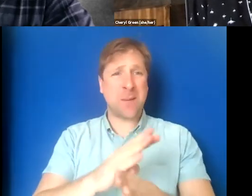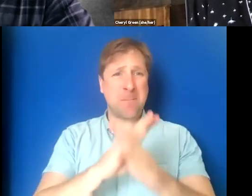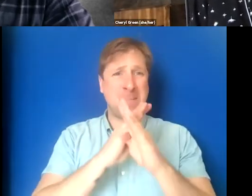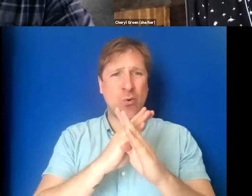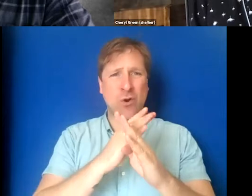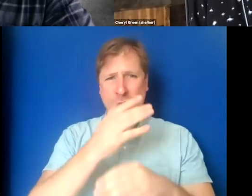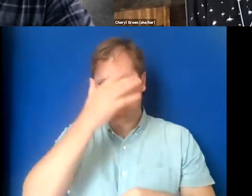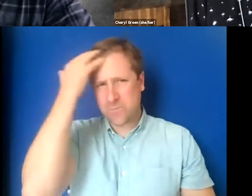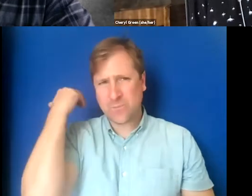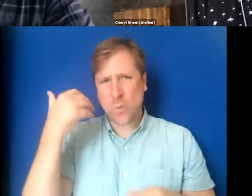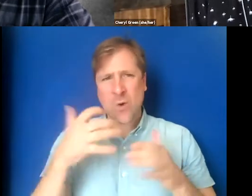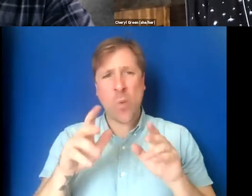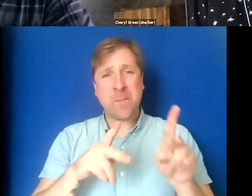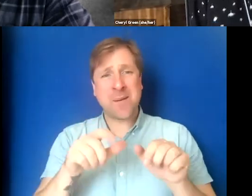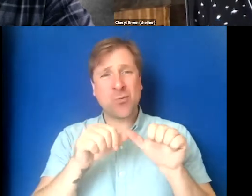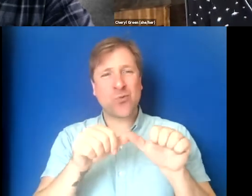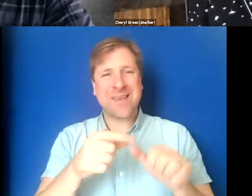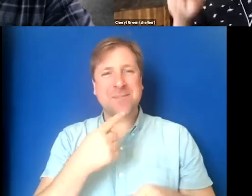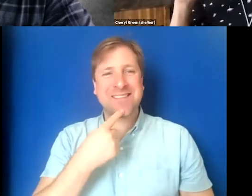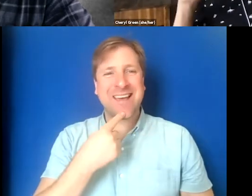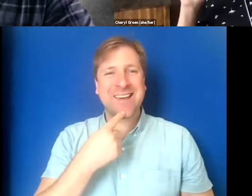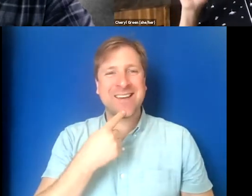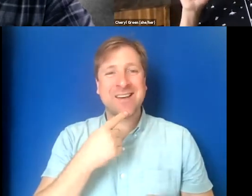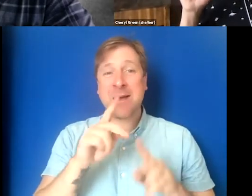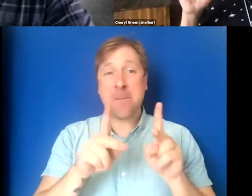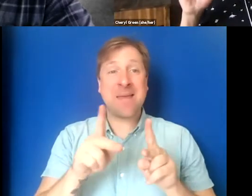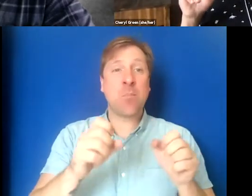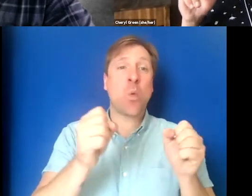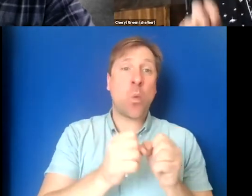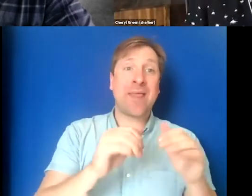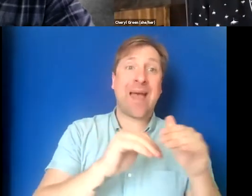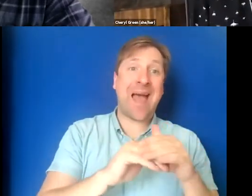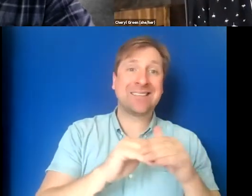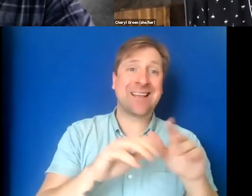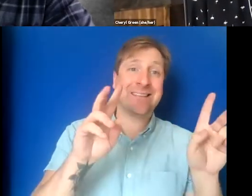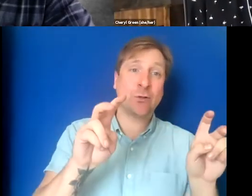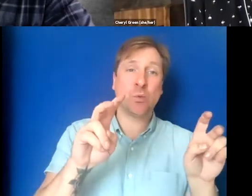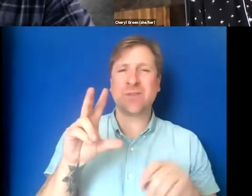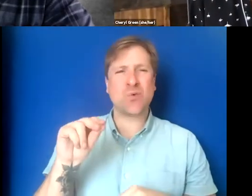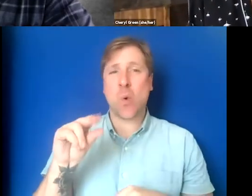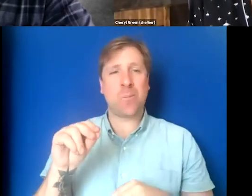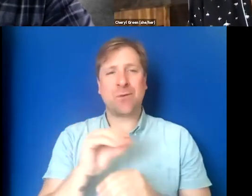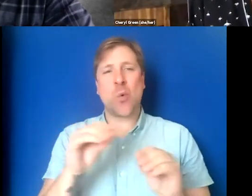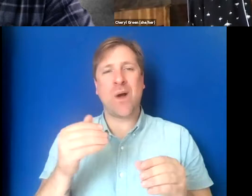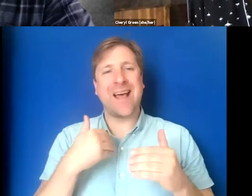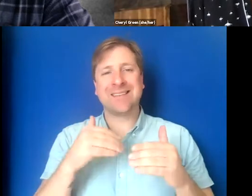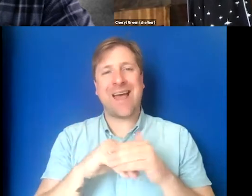We don't want people to keep saying people with access issues? No, there's nobody with an access issue.